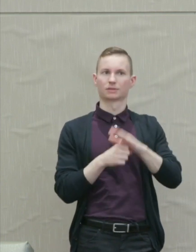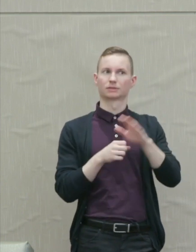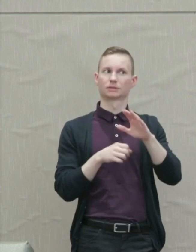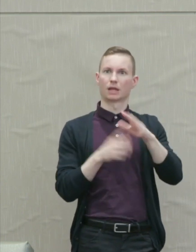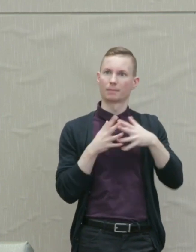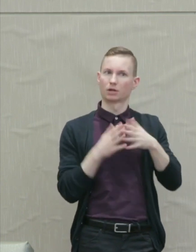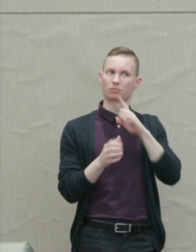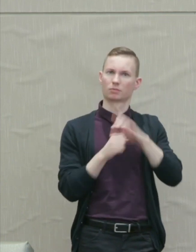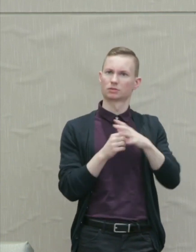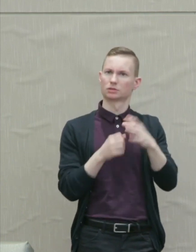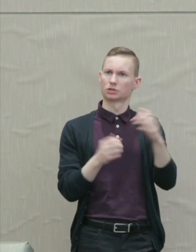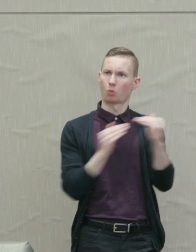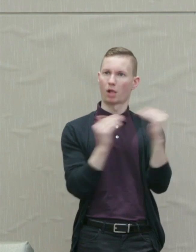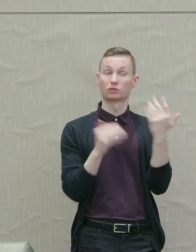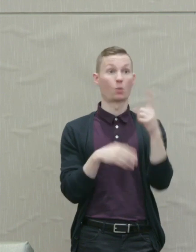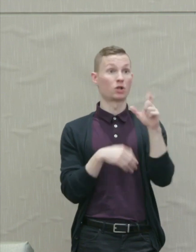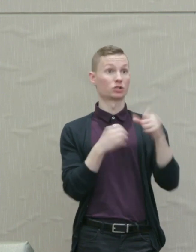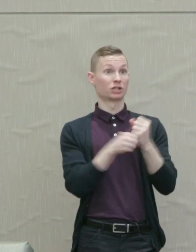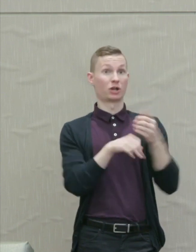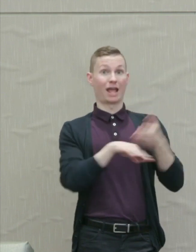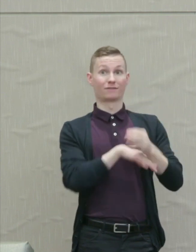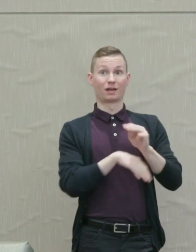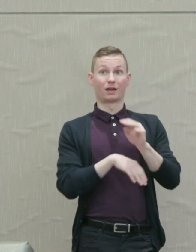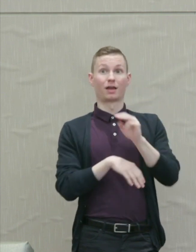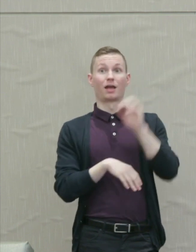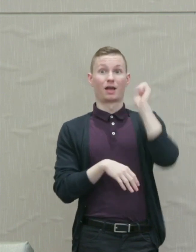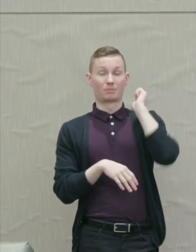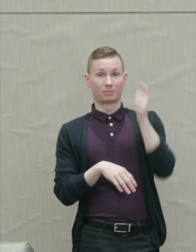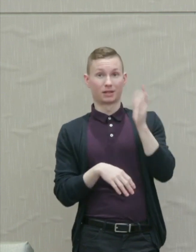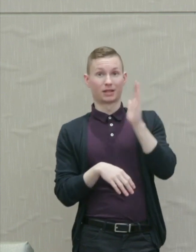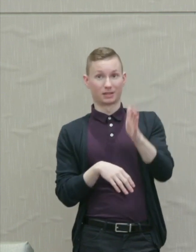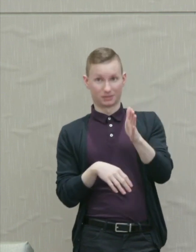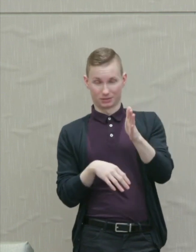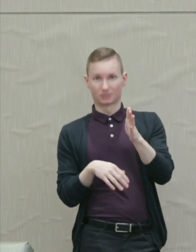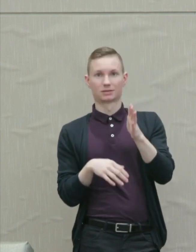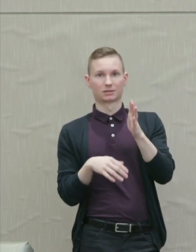One hundred years after Lincoln's Emancipation Proclamation, he says quote, "The life of